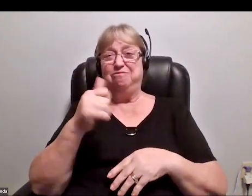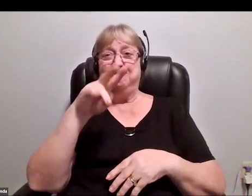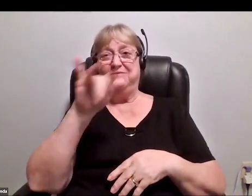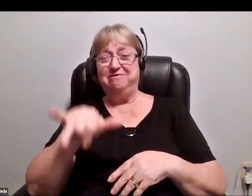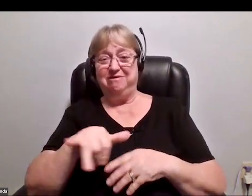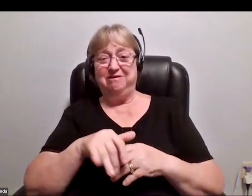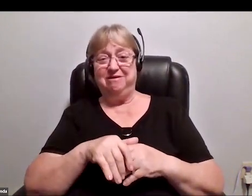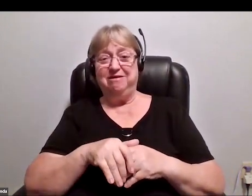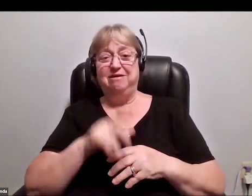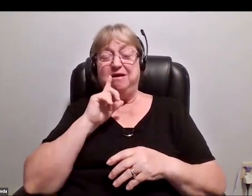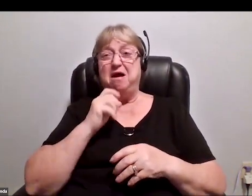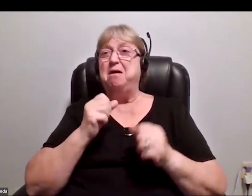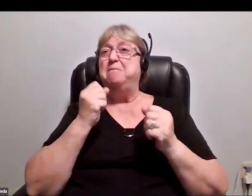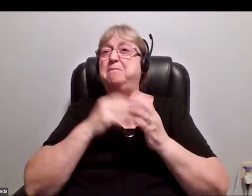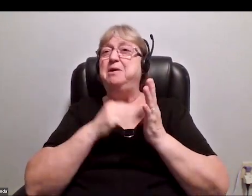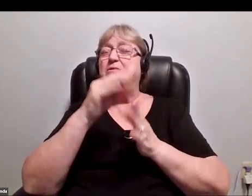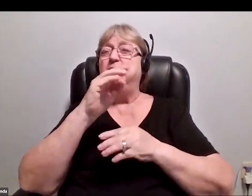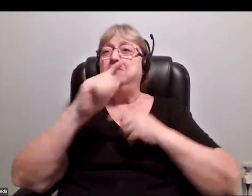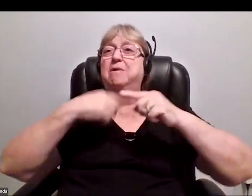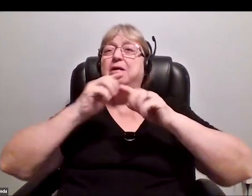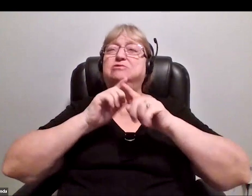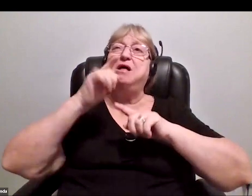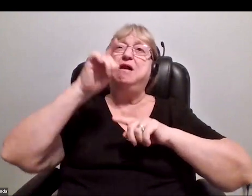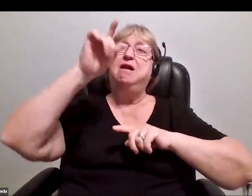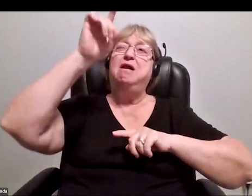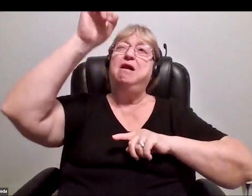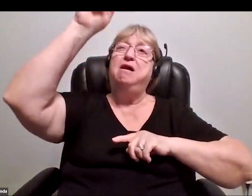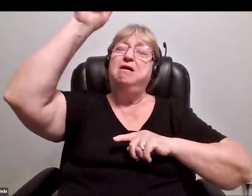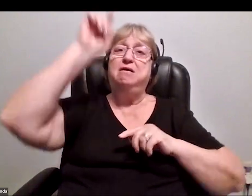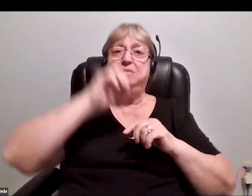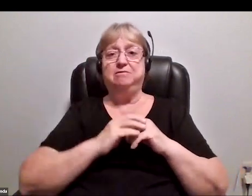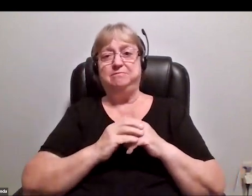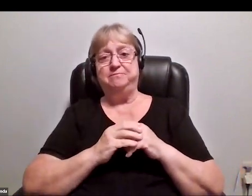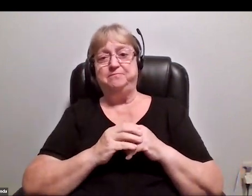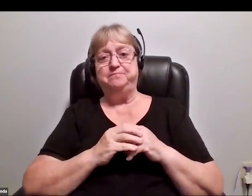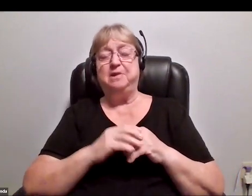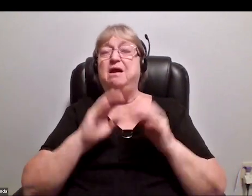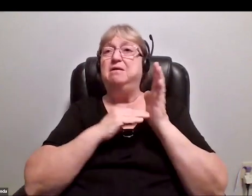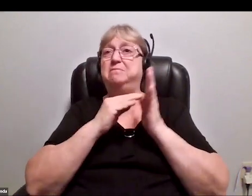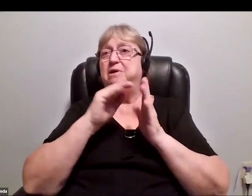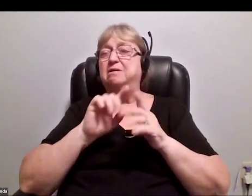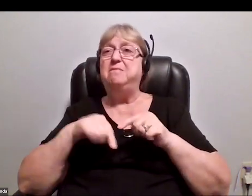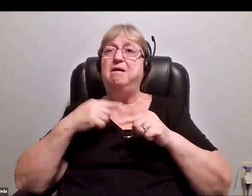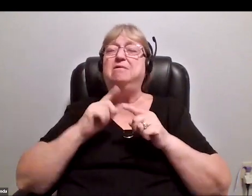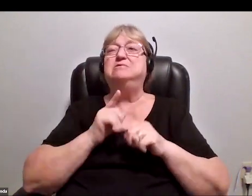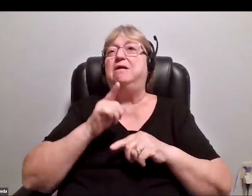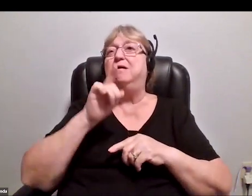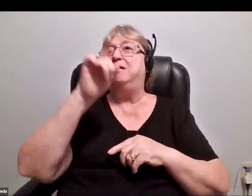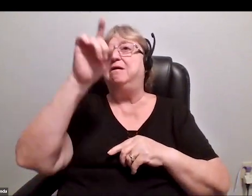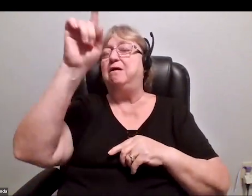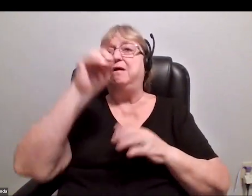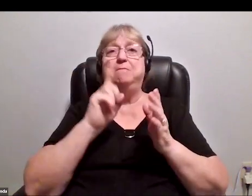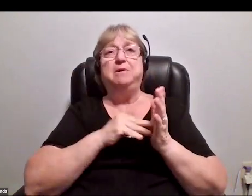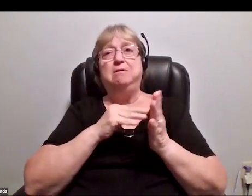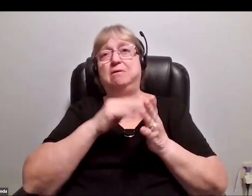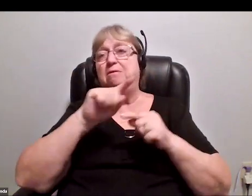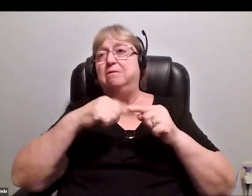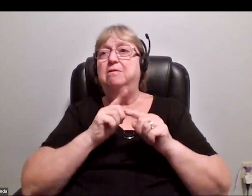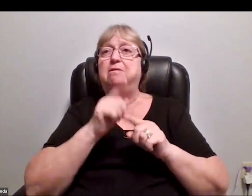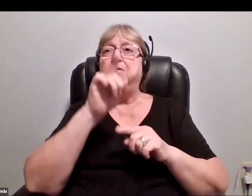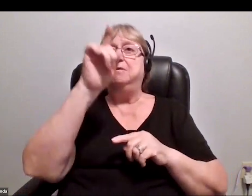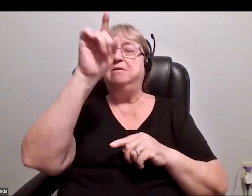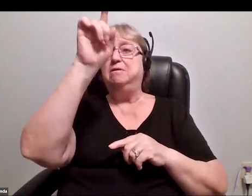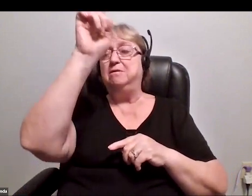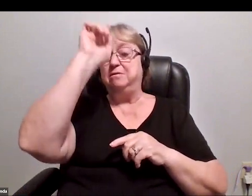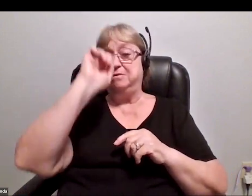A million miles away! A million miles away!